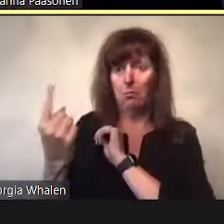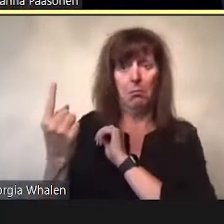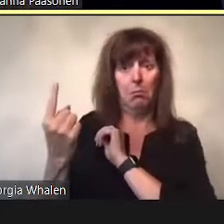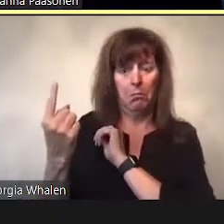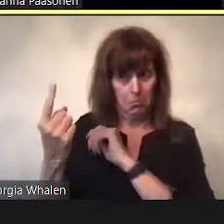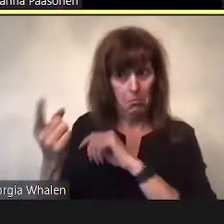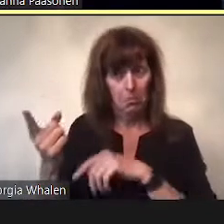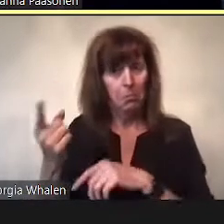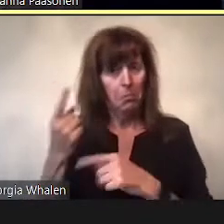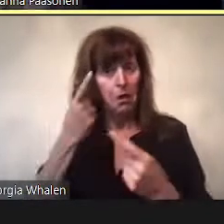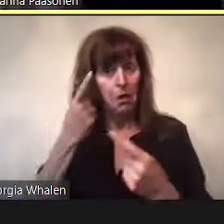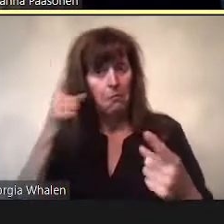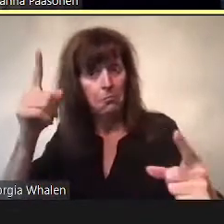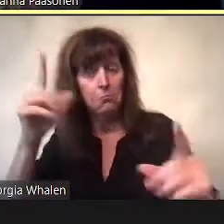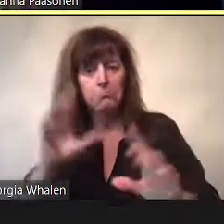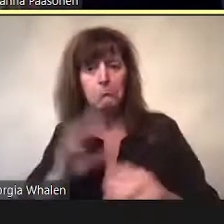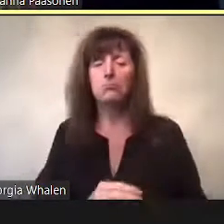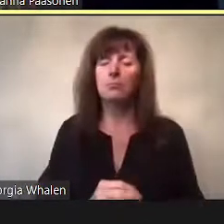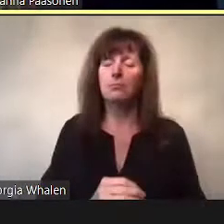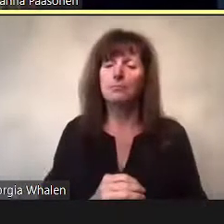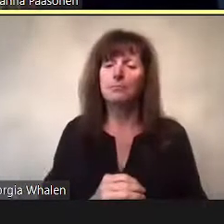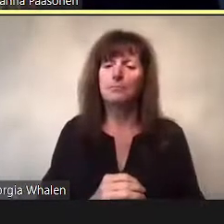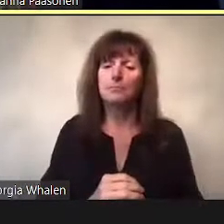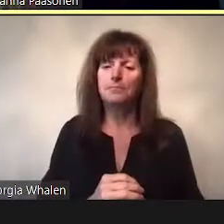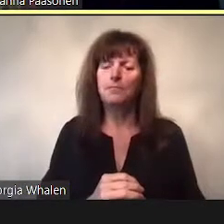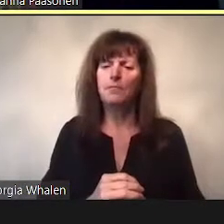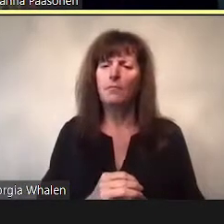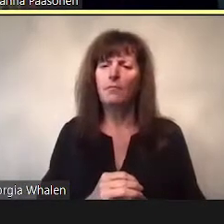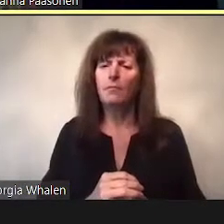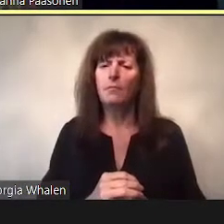plus we’ve seen a boom in platforms such as only fans which is probably the success story of the pandemic